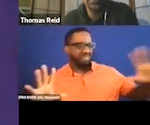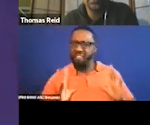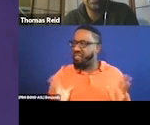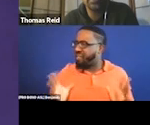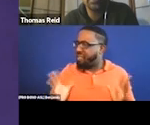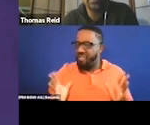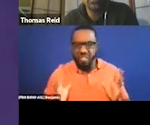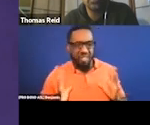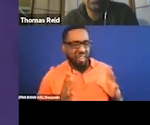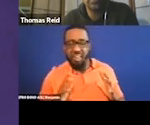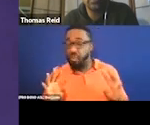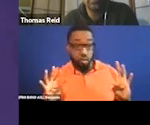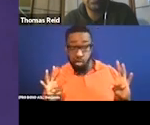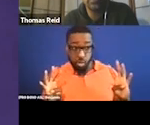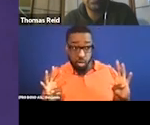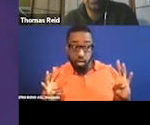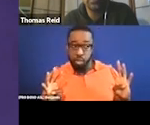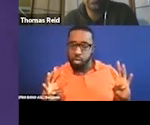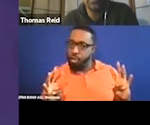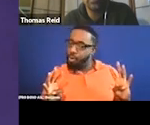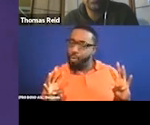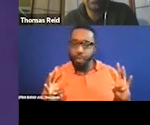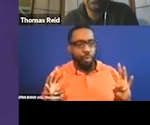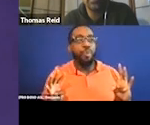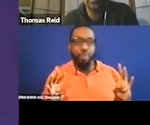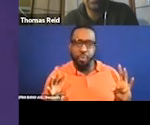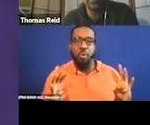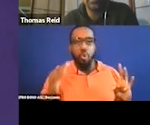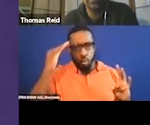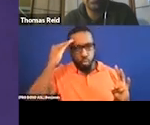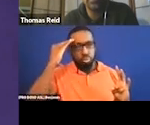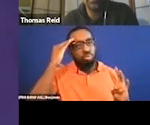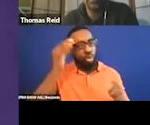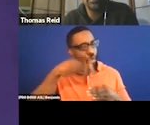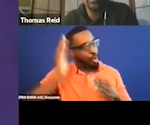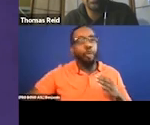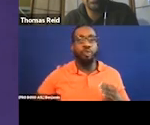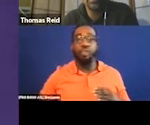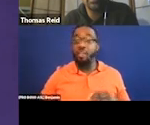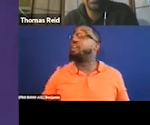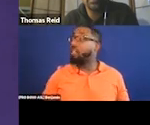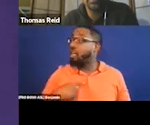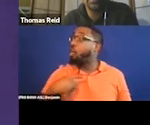You know, it was like okay, it's a foul. Let's go ahead and finish kicking their ass and, you know --